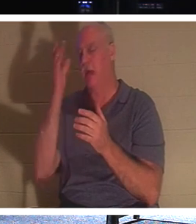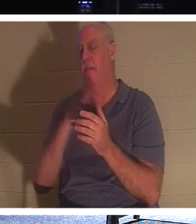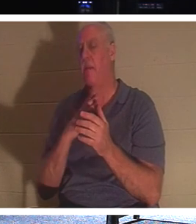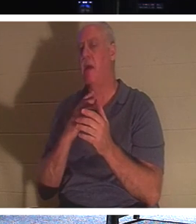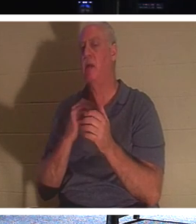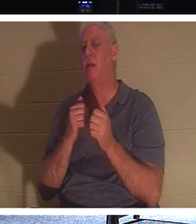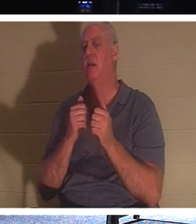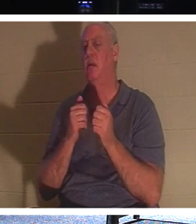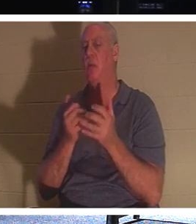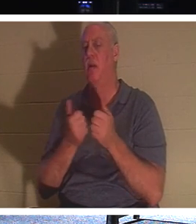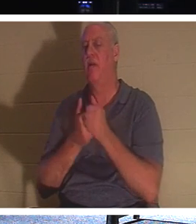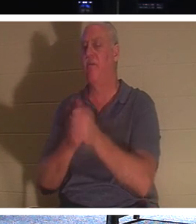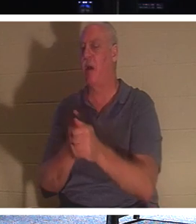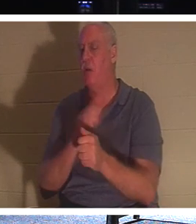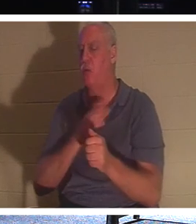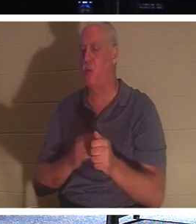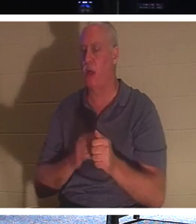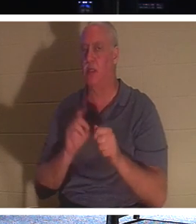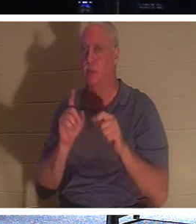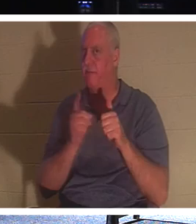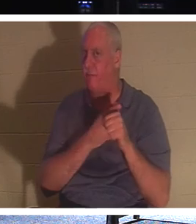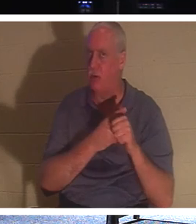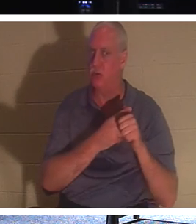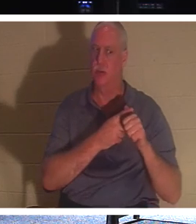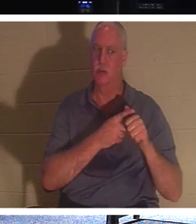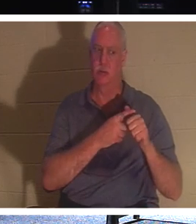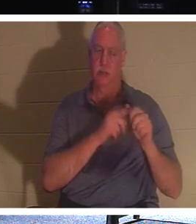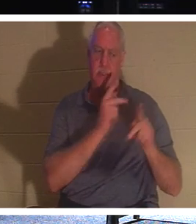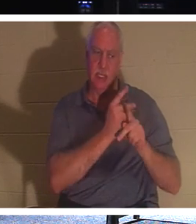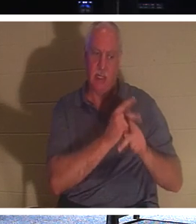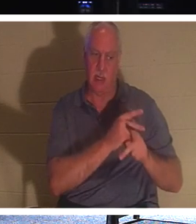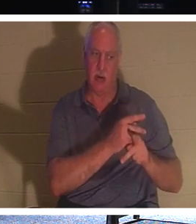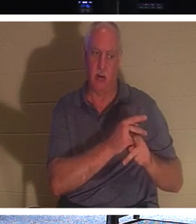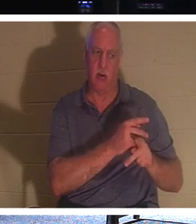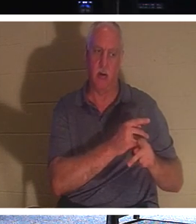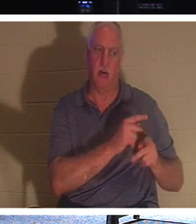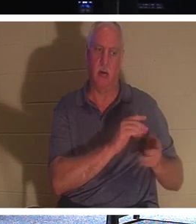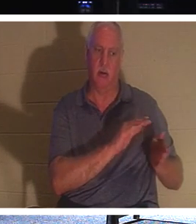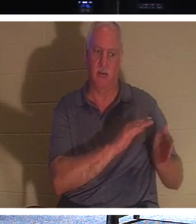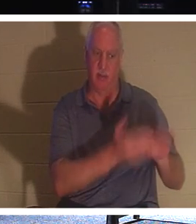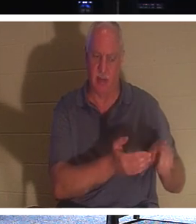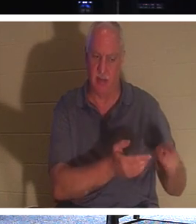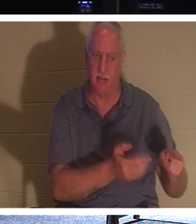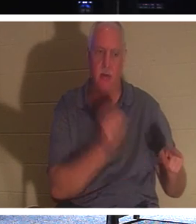"Follow me and let the dead bury their own dead". You ever pondered about that? How can dead people